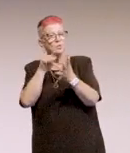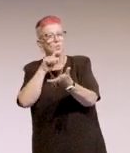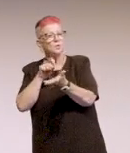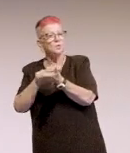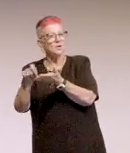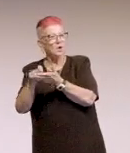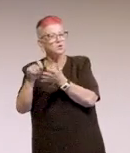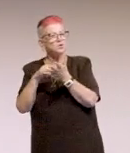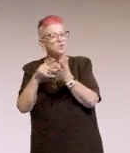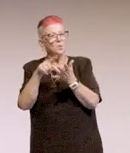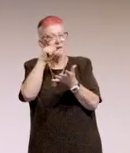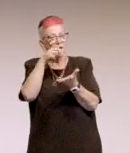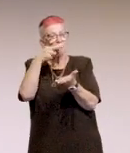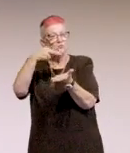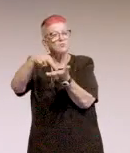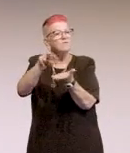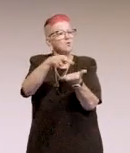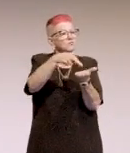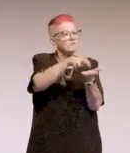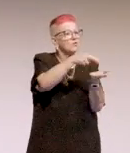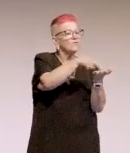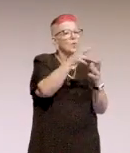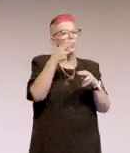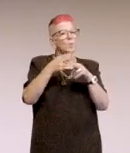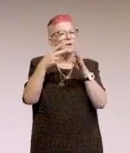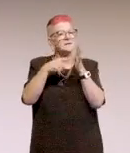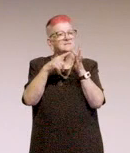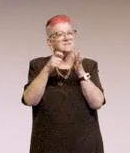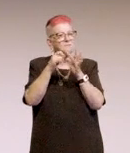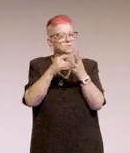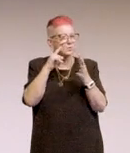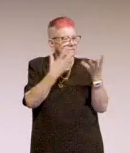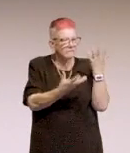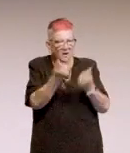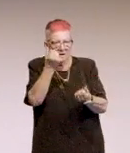So that they can be referred to for quick tips on what they need to look out for.